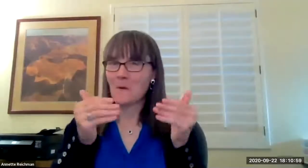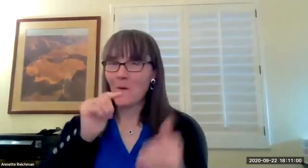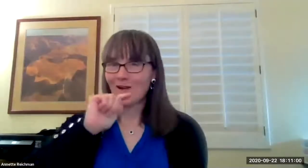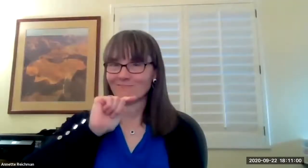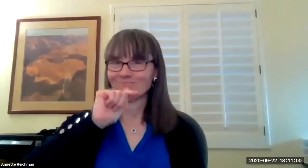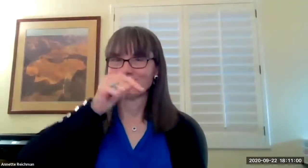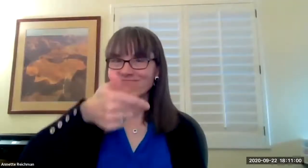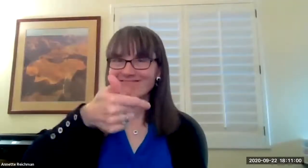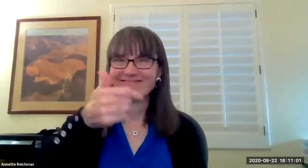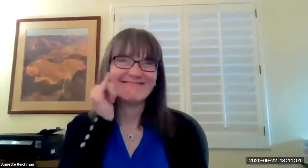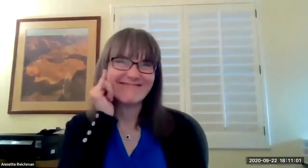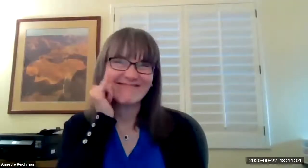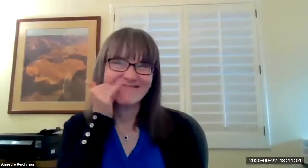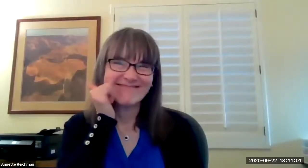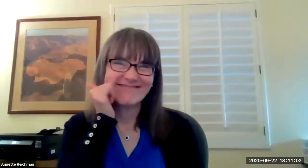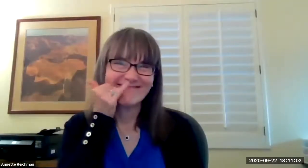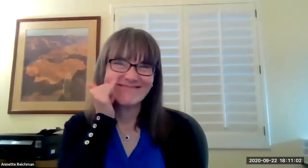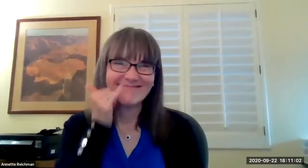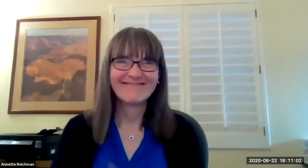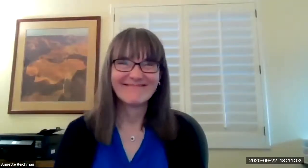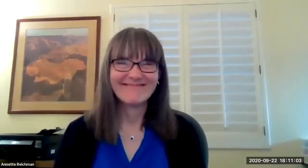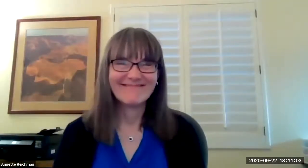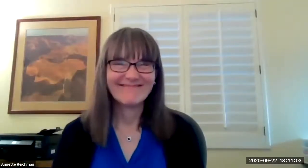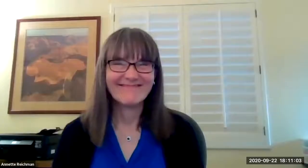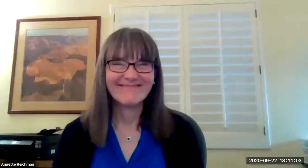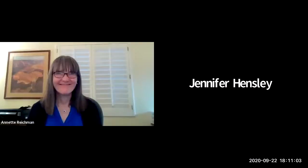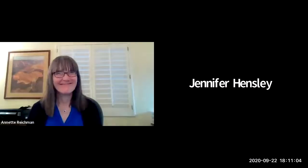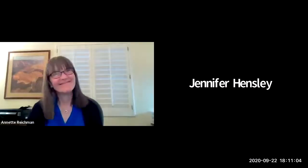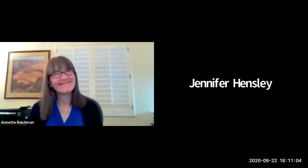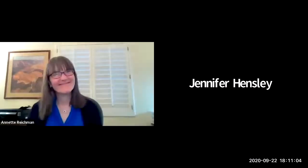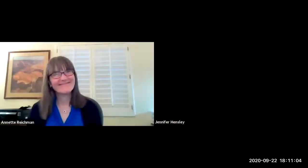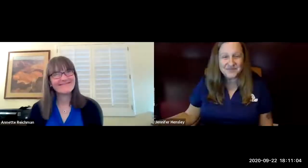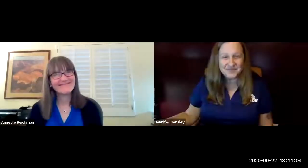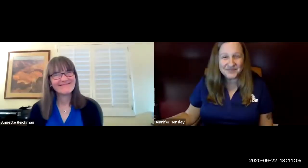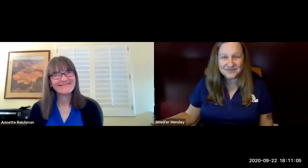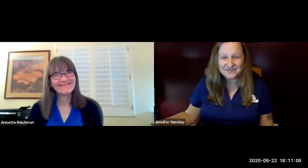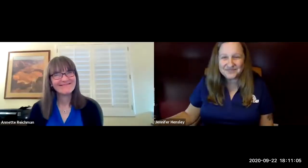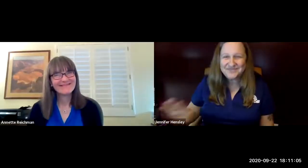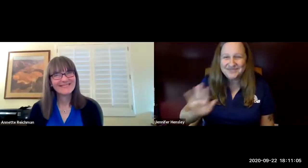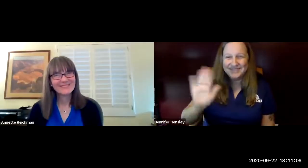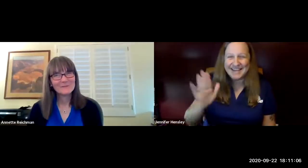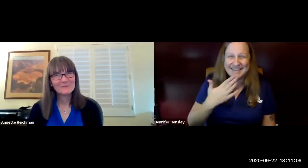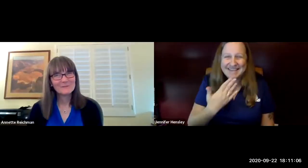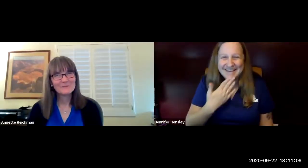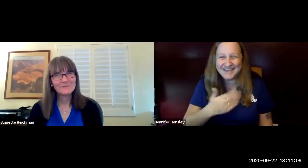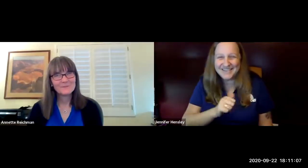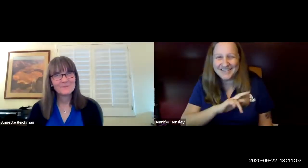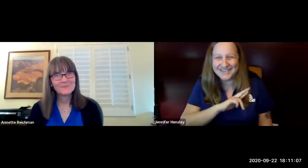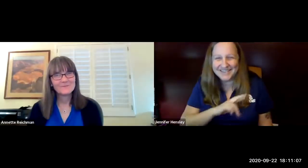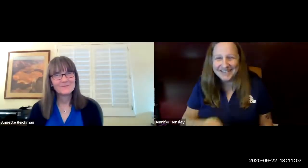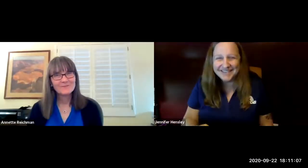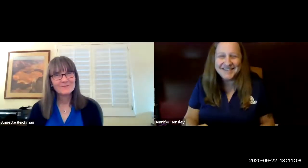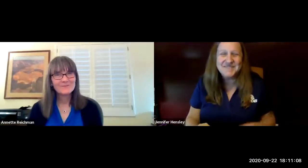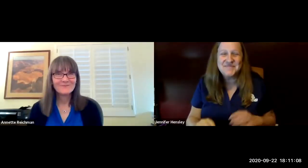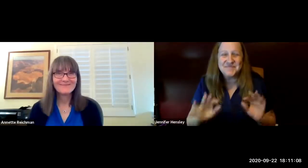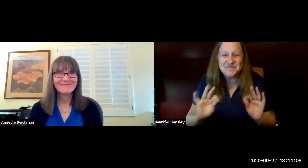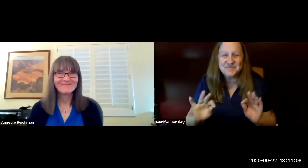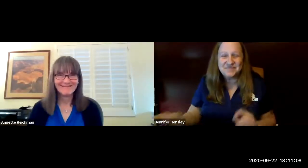about